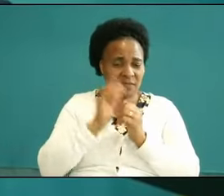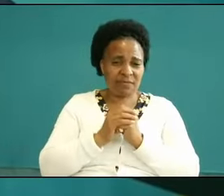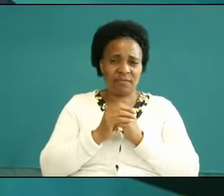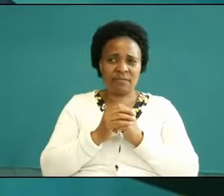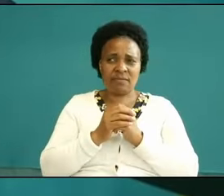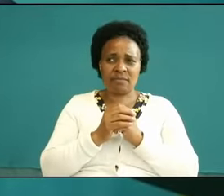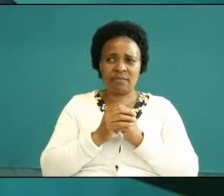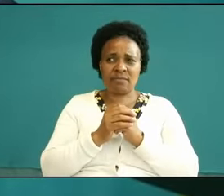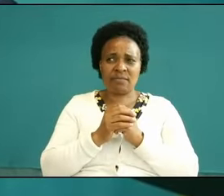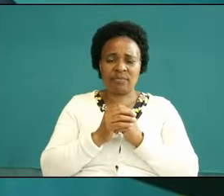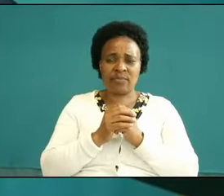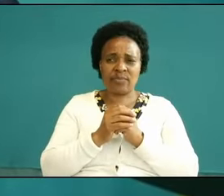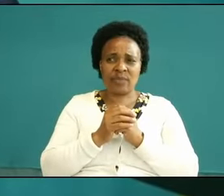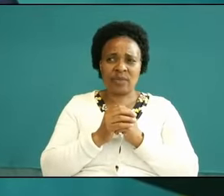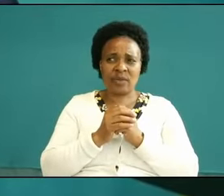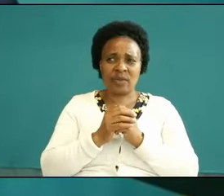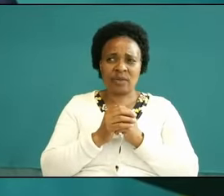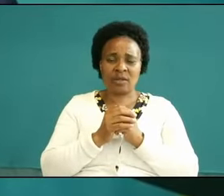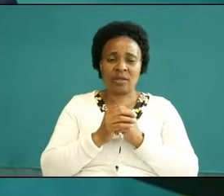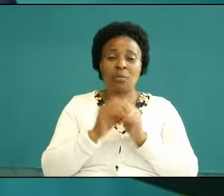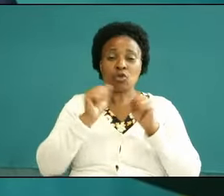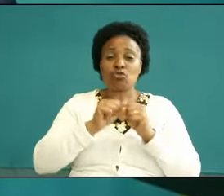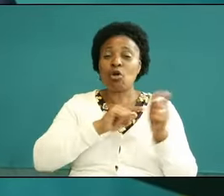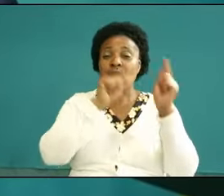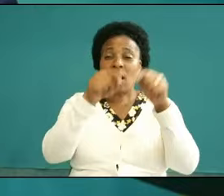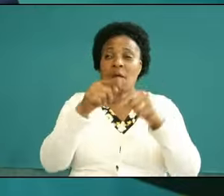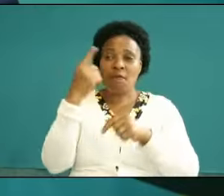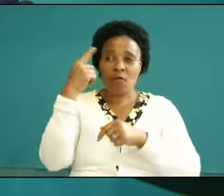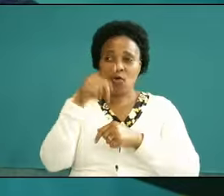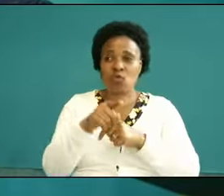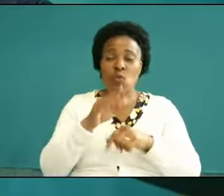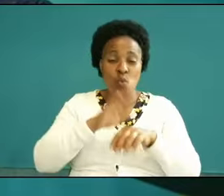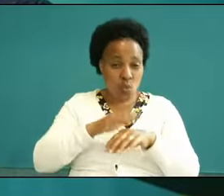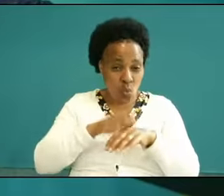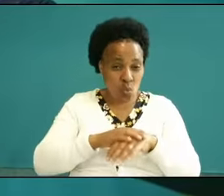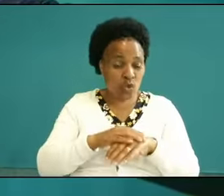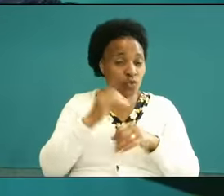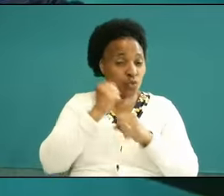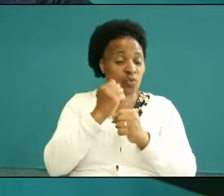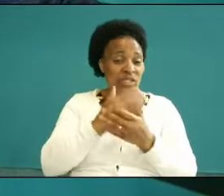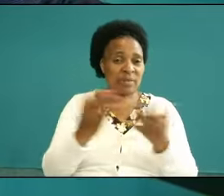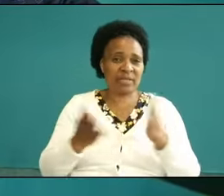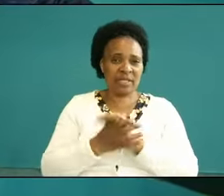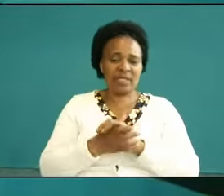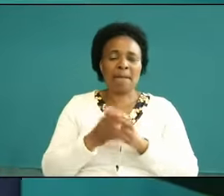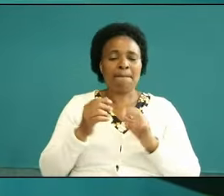gone to school I've done theology I've G I've been to very good seminaries but I can tell you